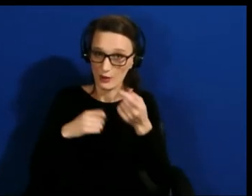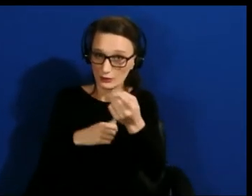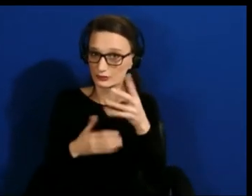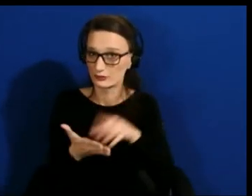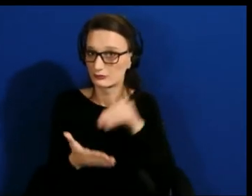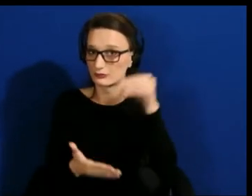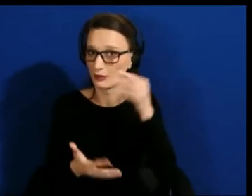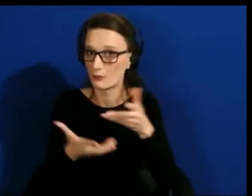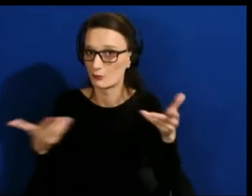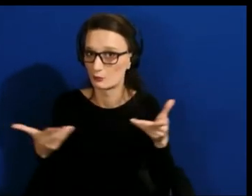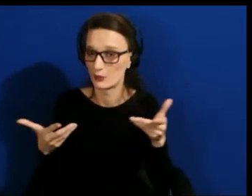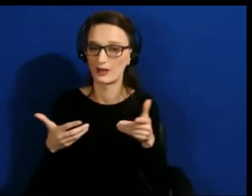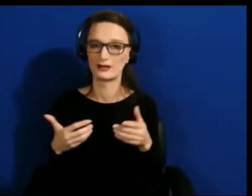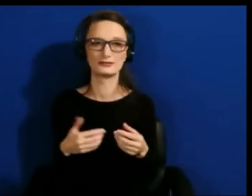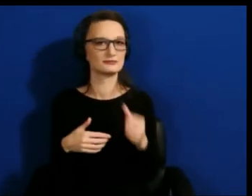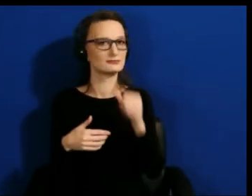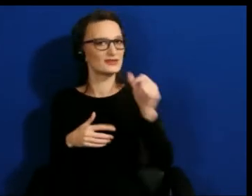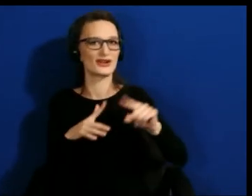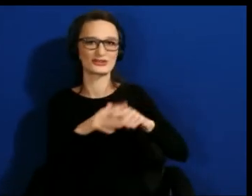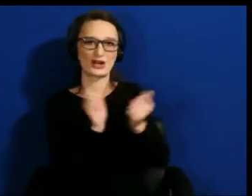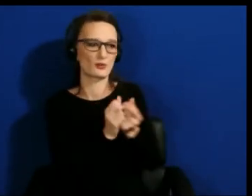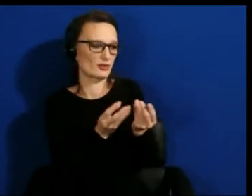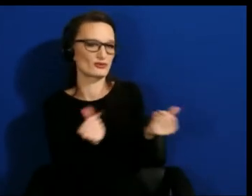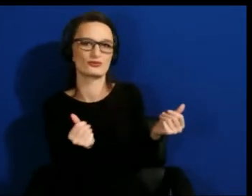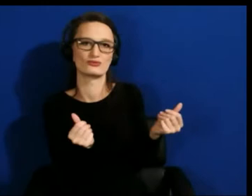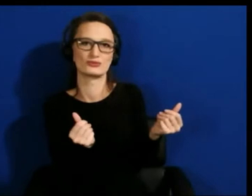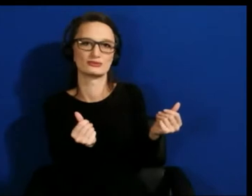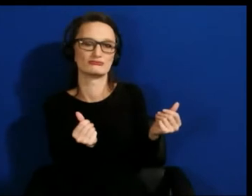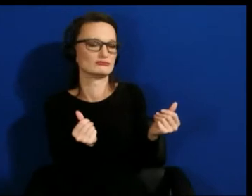just the solution. I don't want people to be afraid.